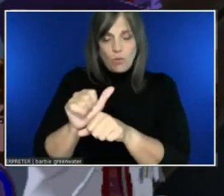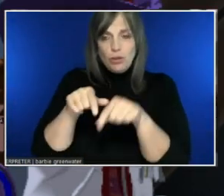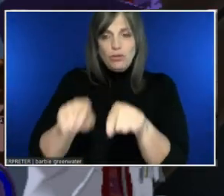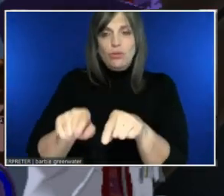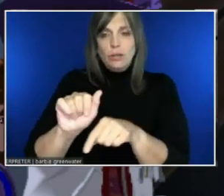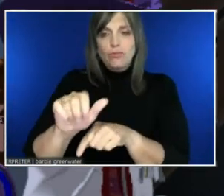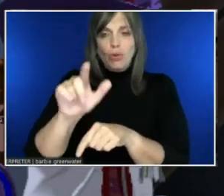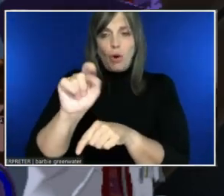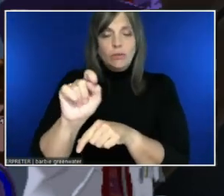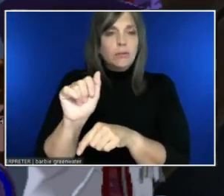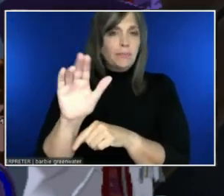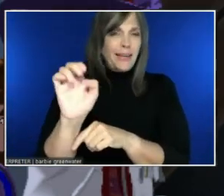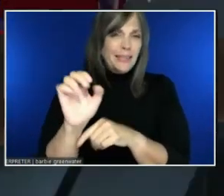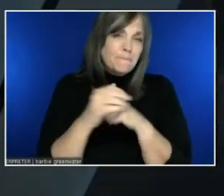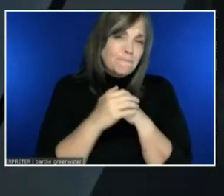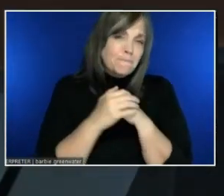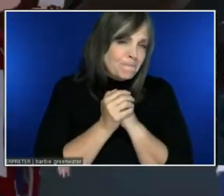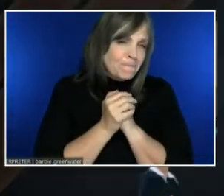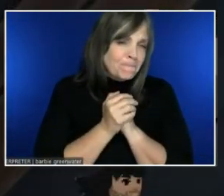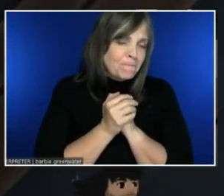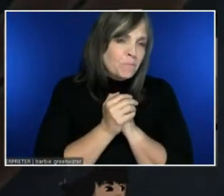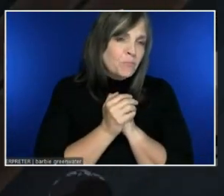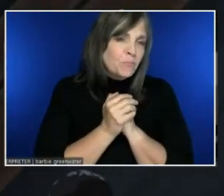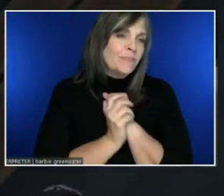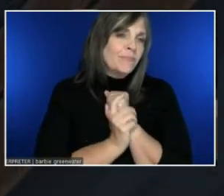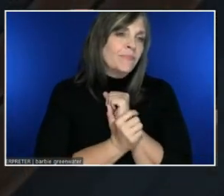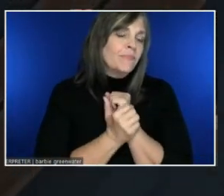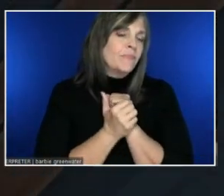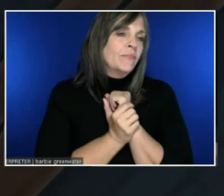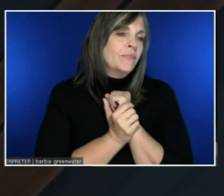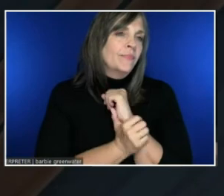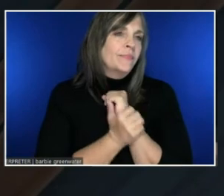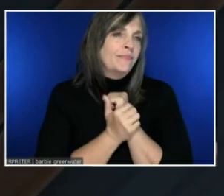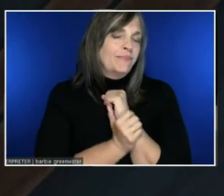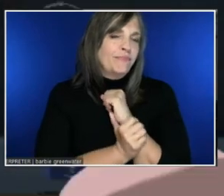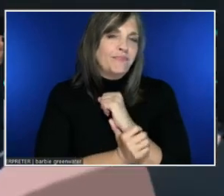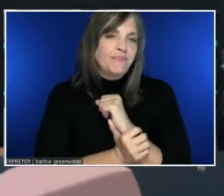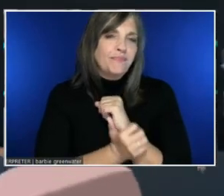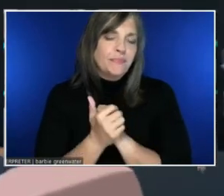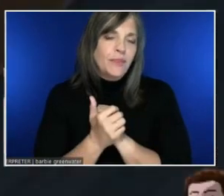Is there... Because it's tied to our microphones, right?